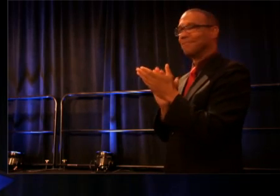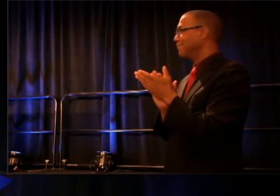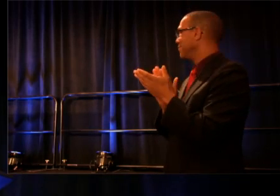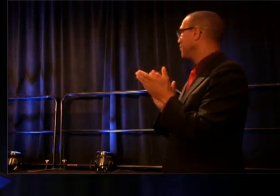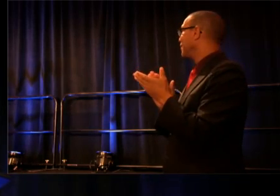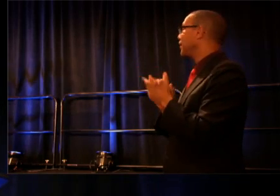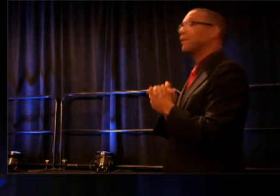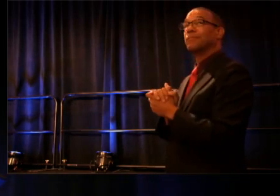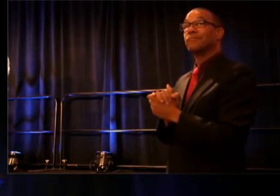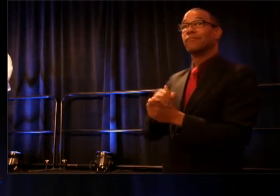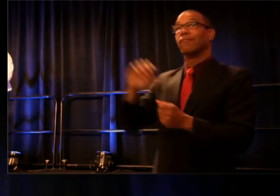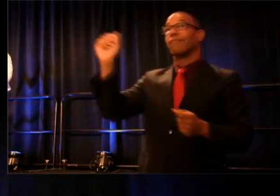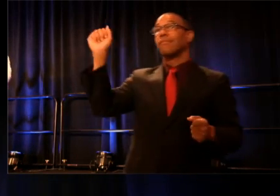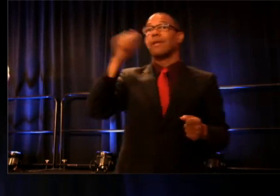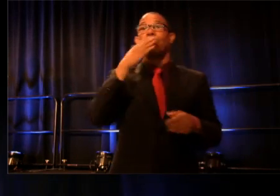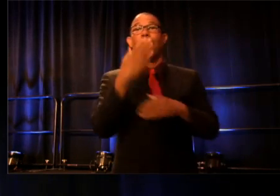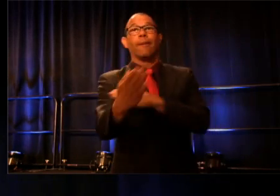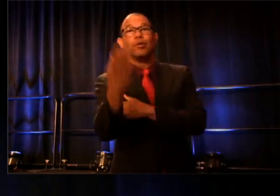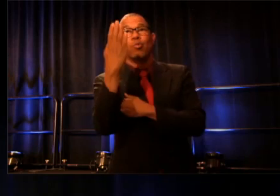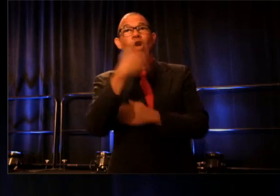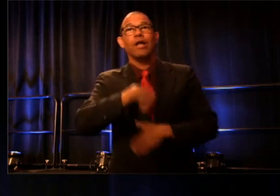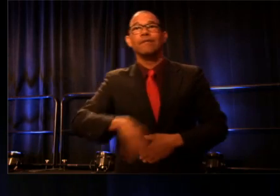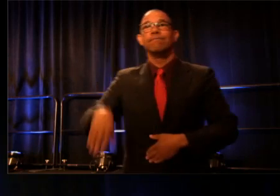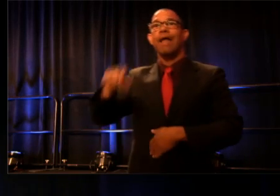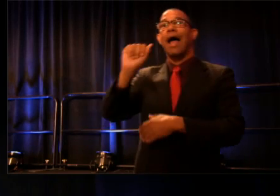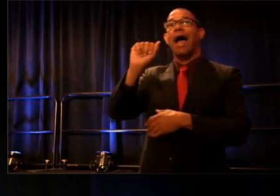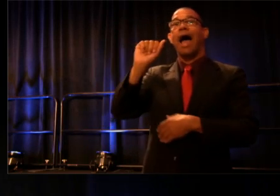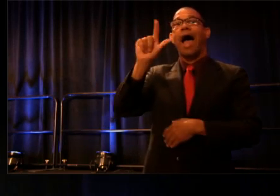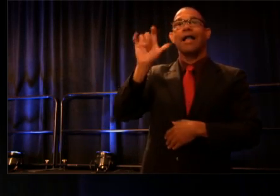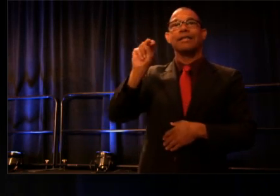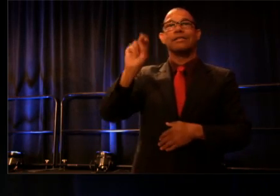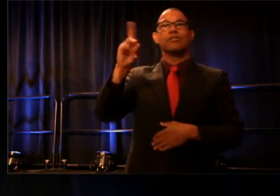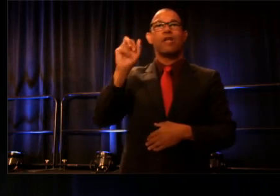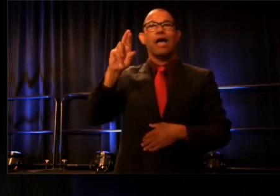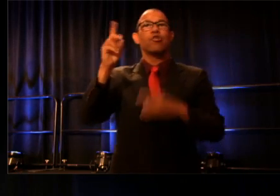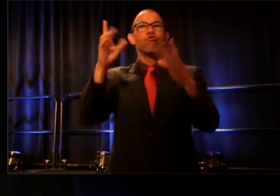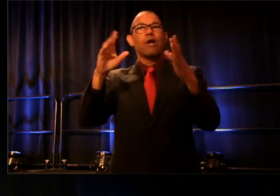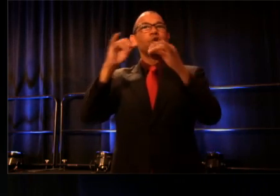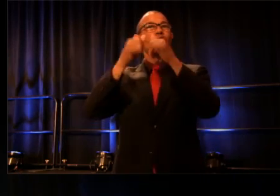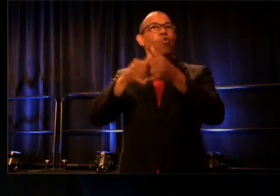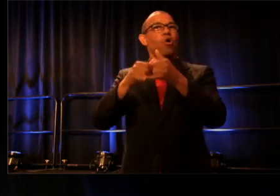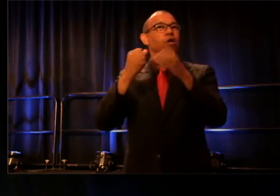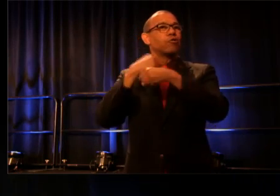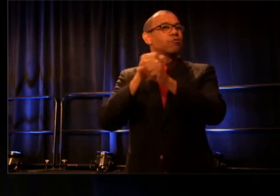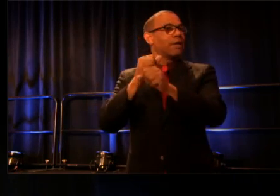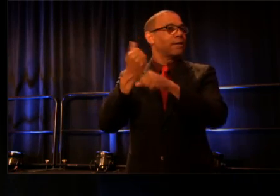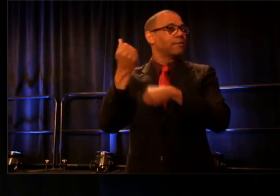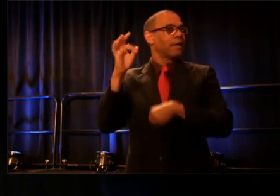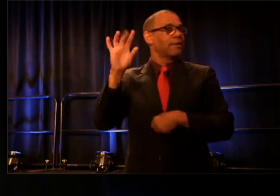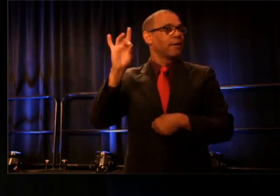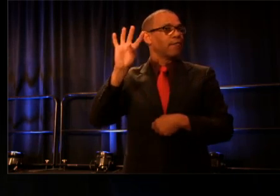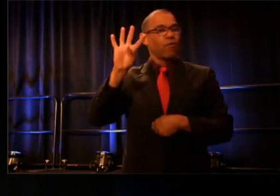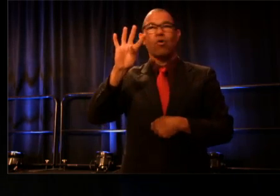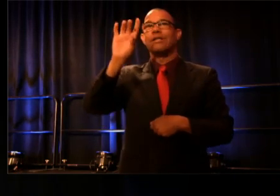Good morning. The Alan Schneider Director Award was created in 1984 by TCG, The acting company and SDC